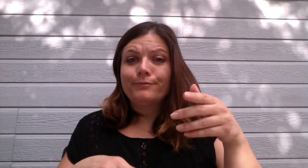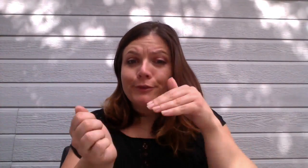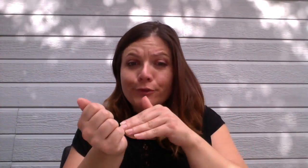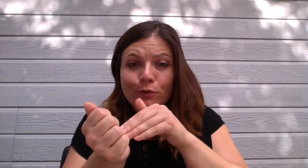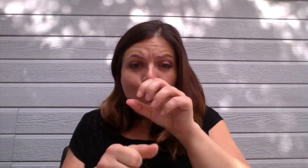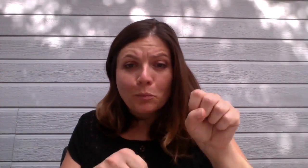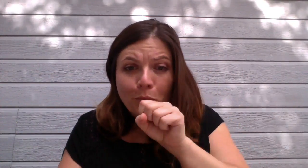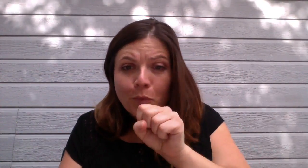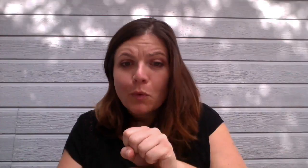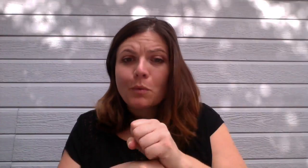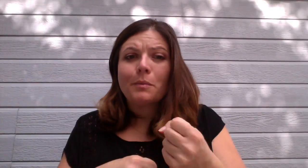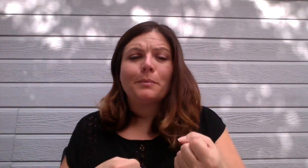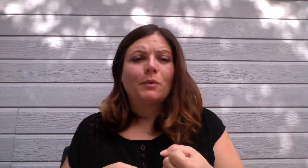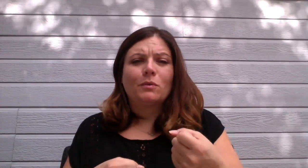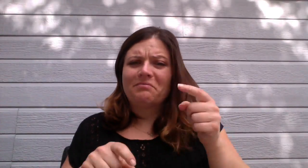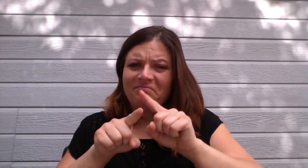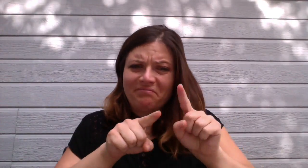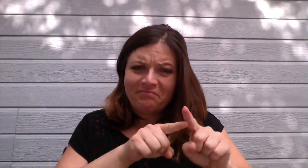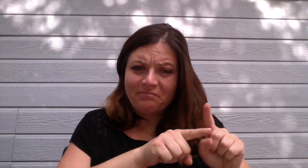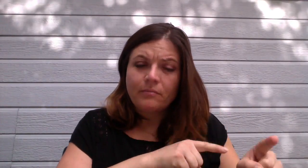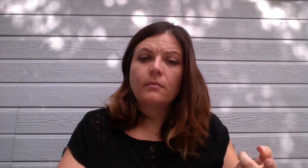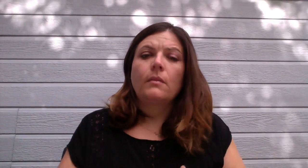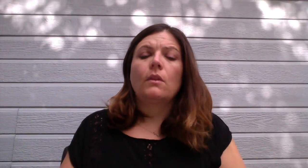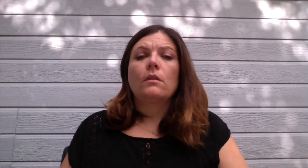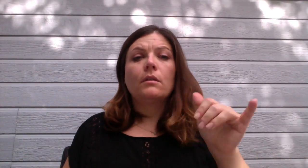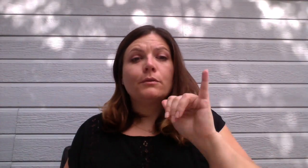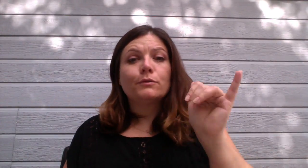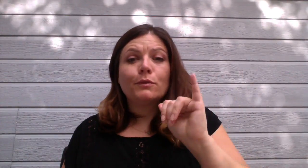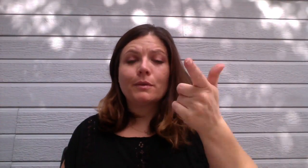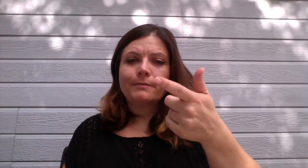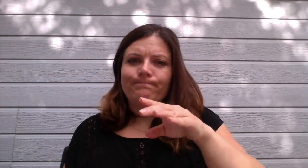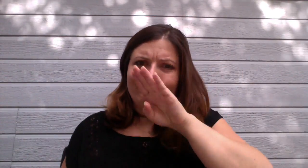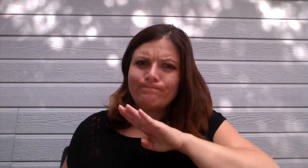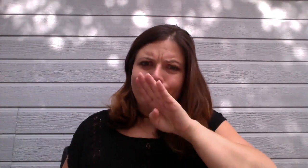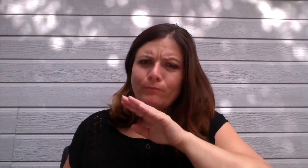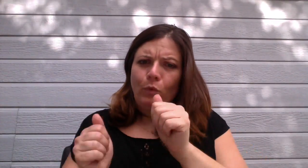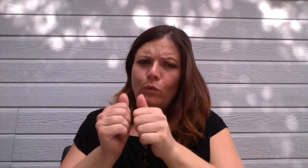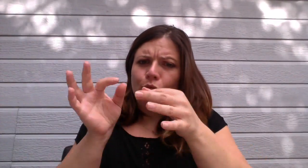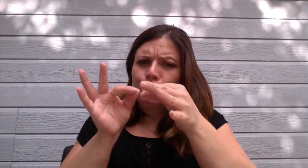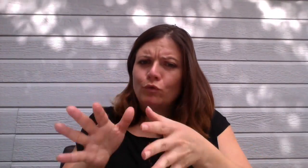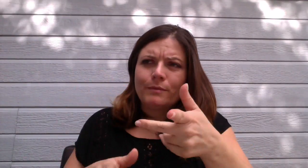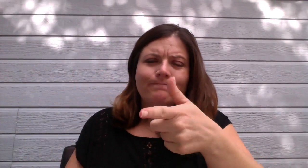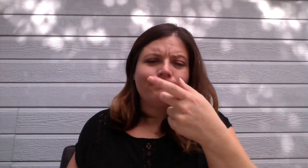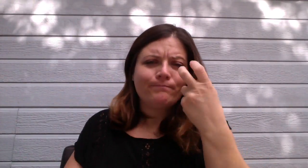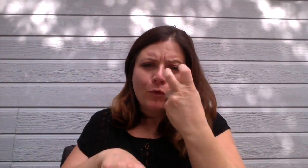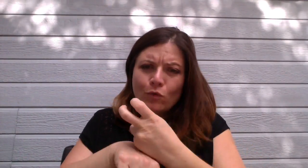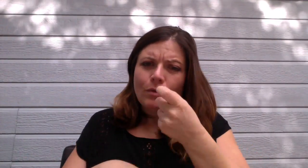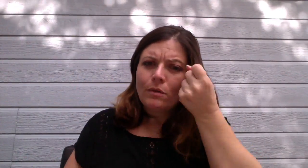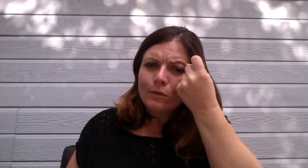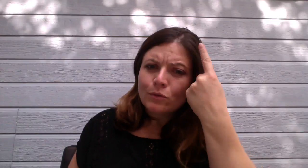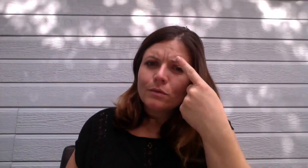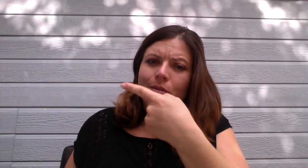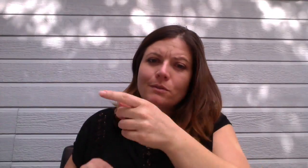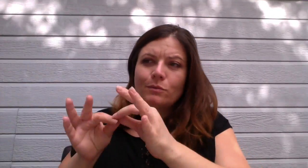doctor appointments, etc, etc... also frustrate understanding your interpreter on your